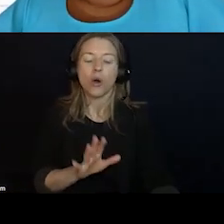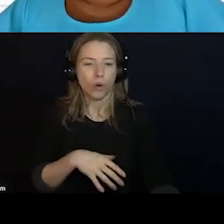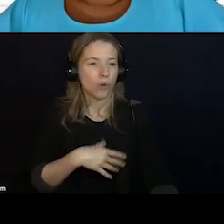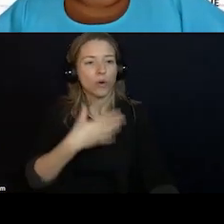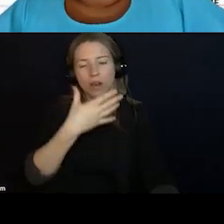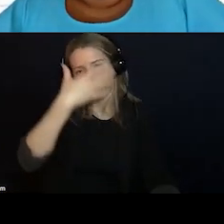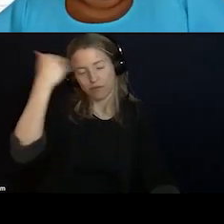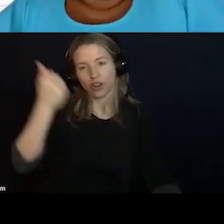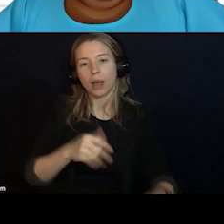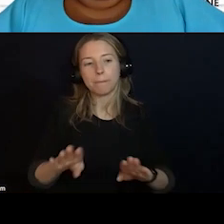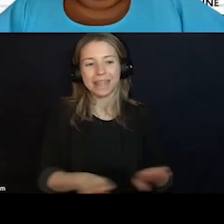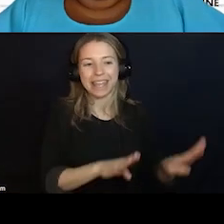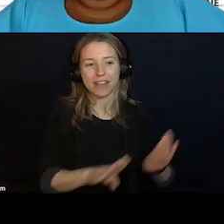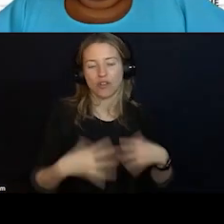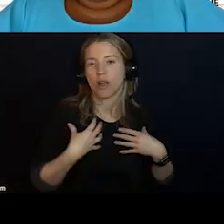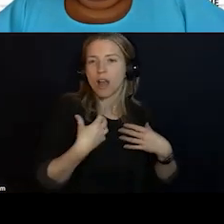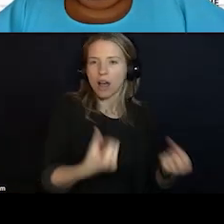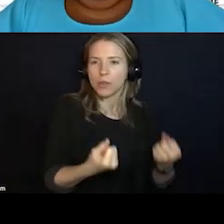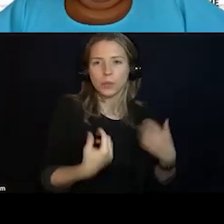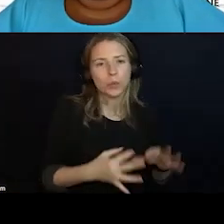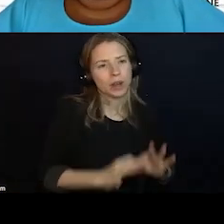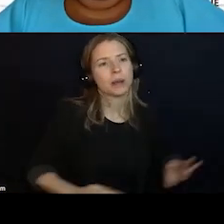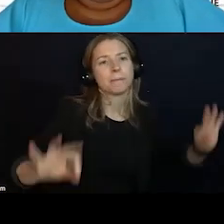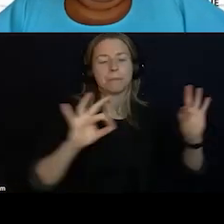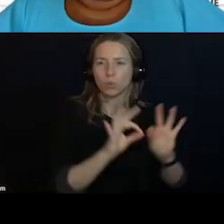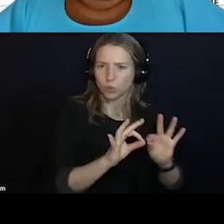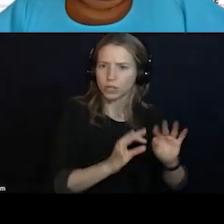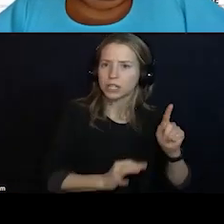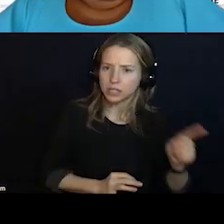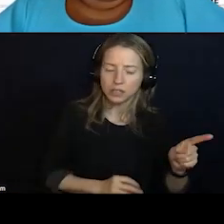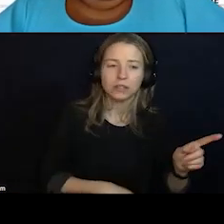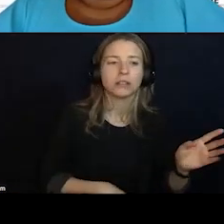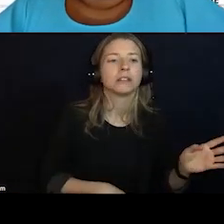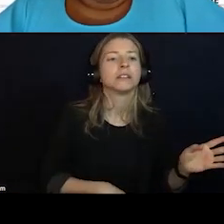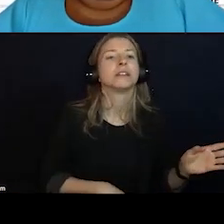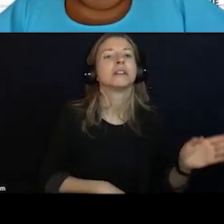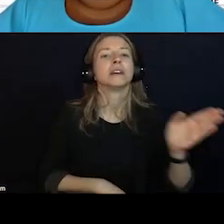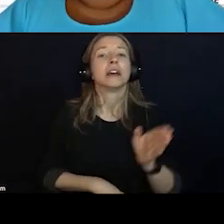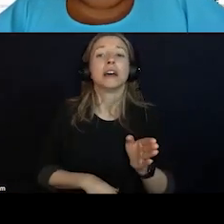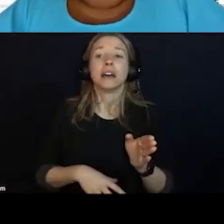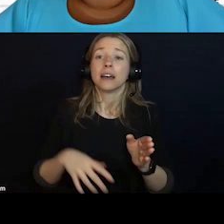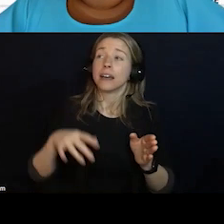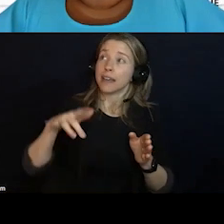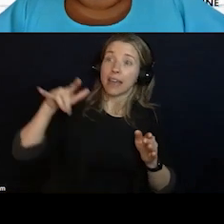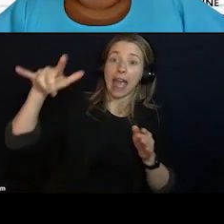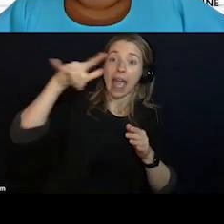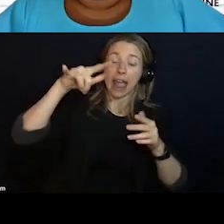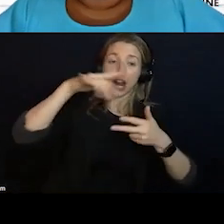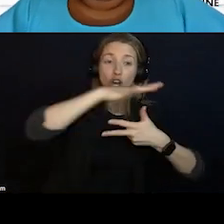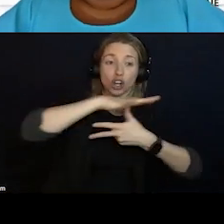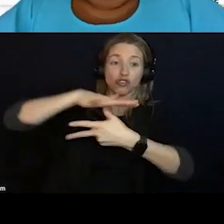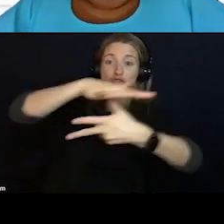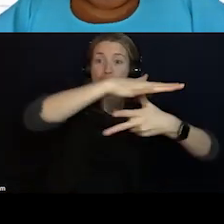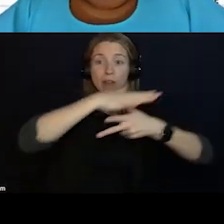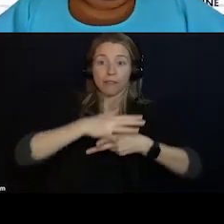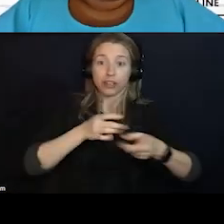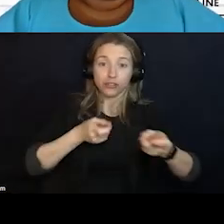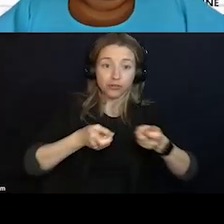CONTROL AND WE HAVE THE TRAINED CRISIS COUNSELLORS AND